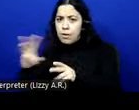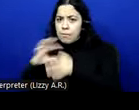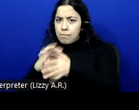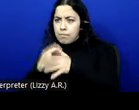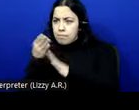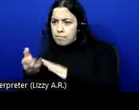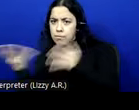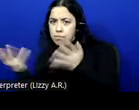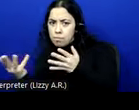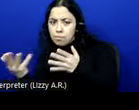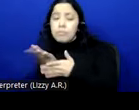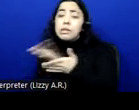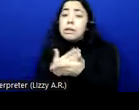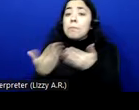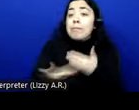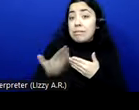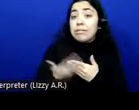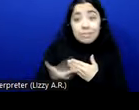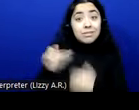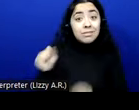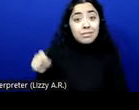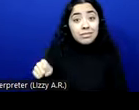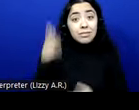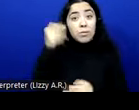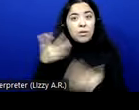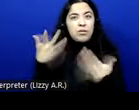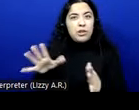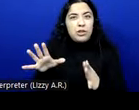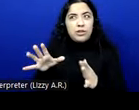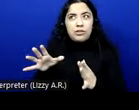Some of them are easy to do because you are already doing it if you are conforming